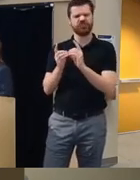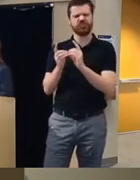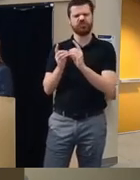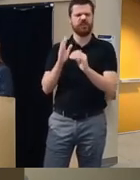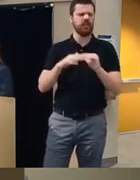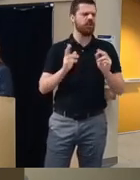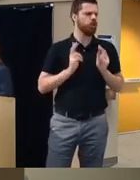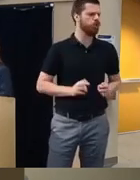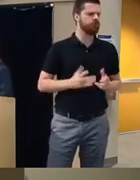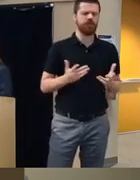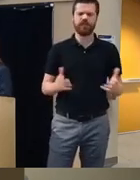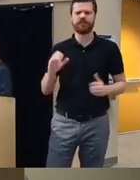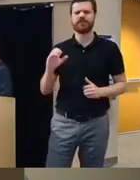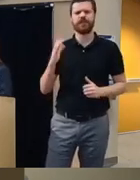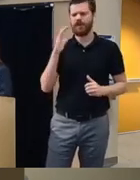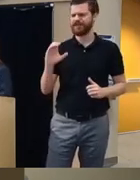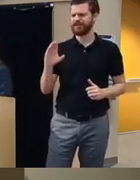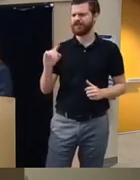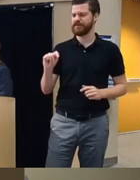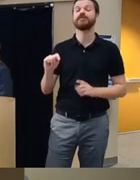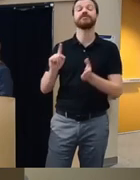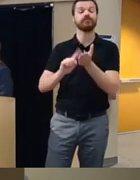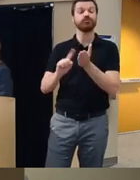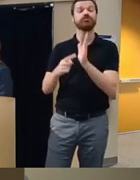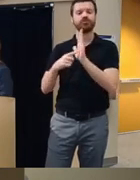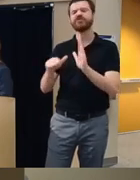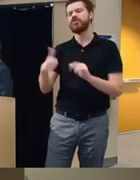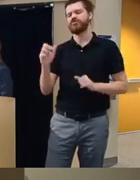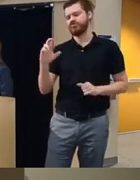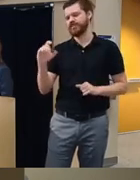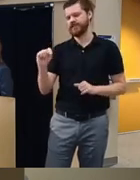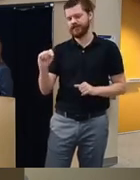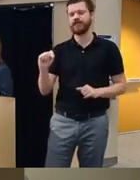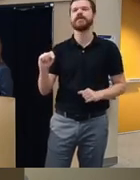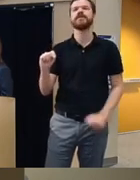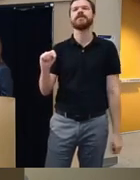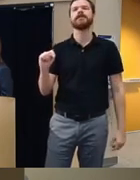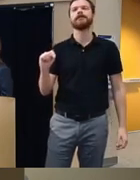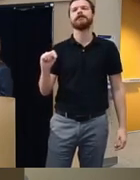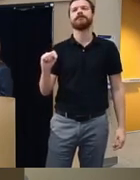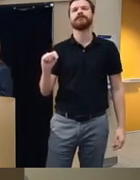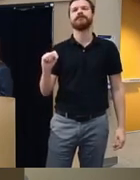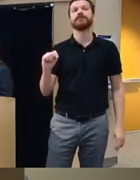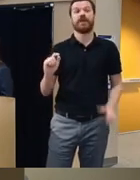CBT is that research shows in the different randomized control trials that clients that